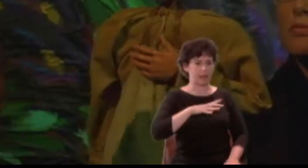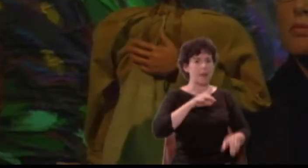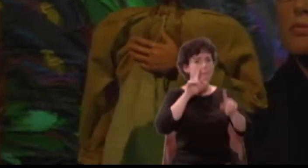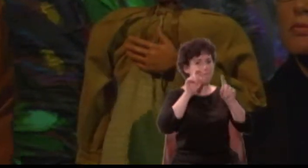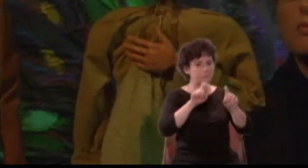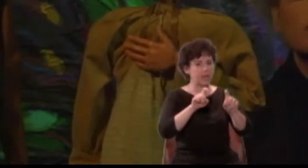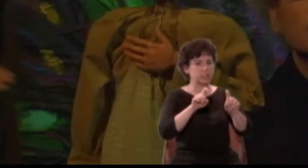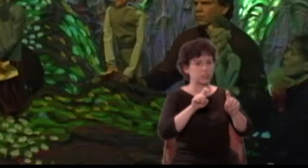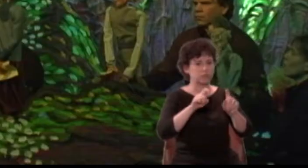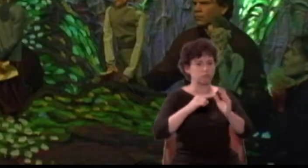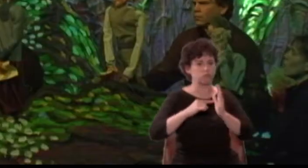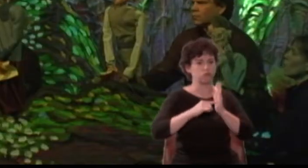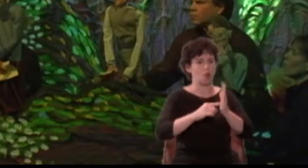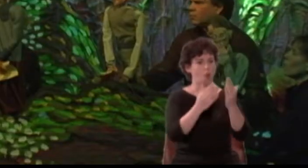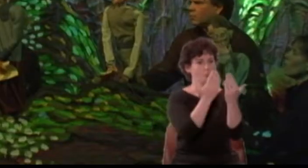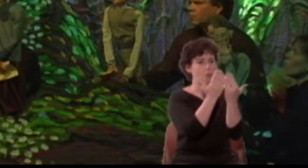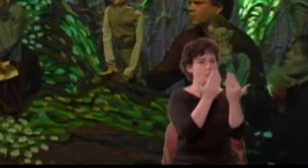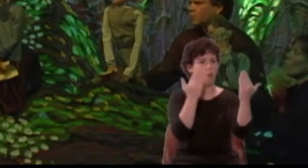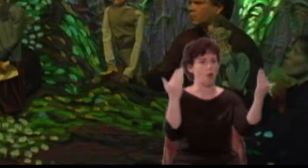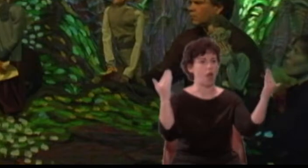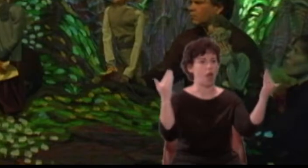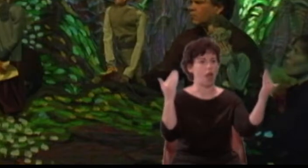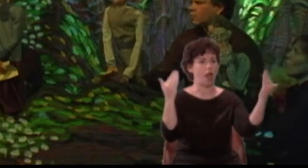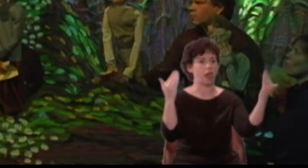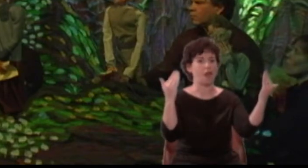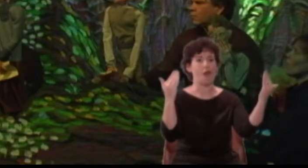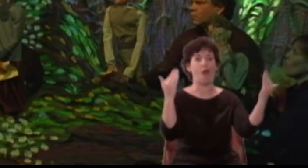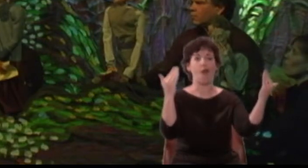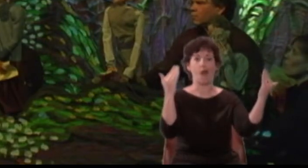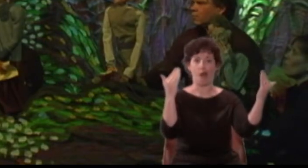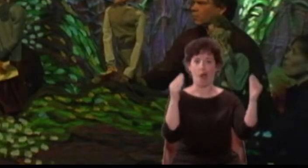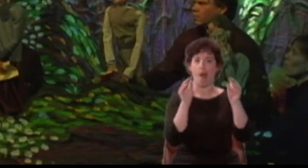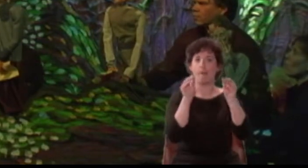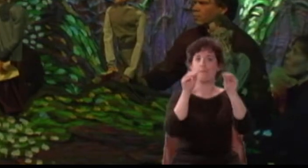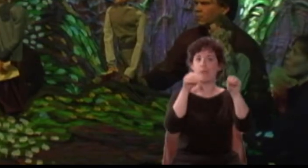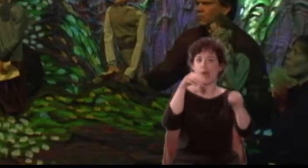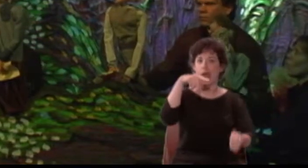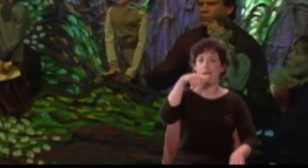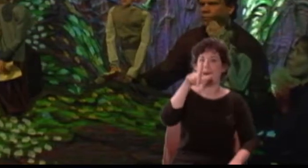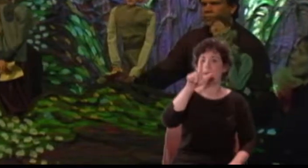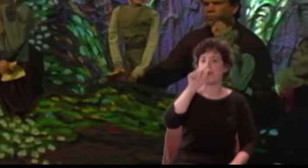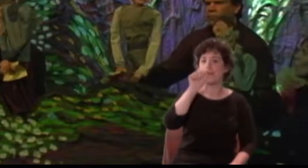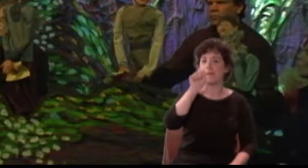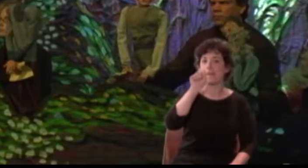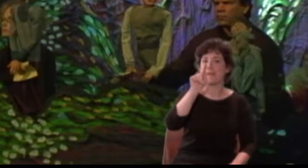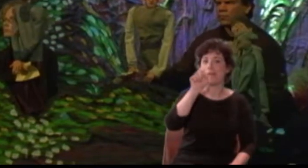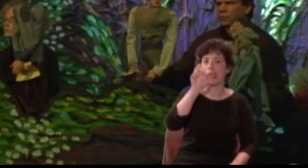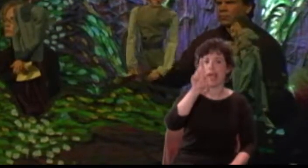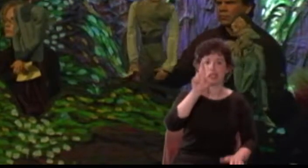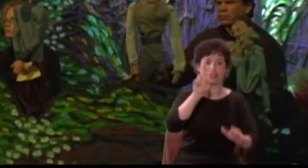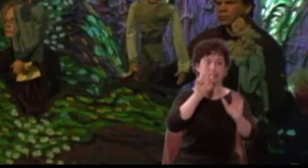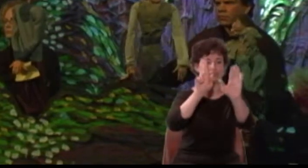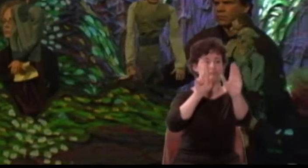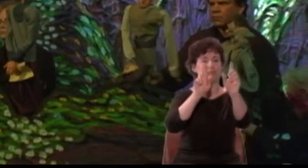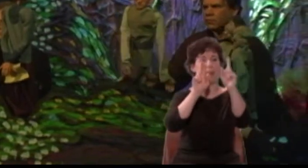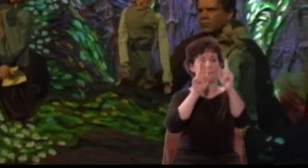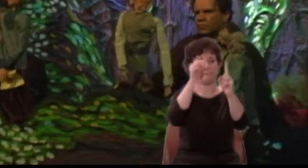and let him have some plaster or loam or rough cast about him.